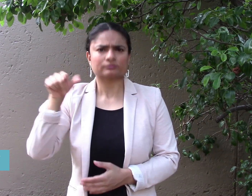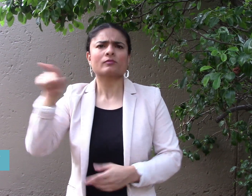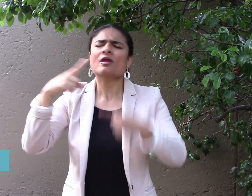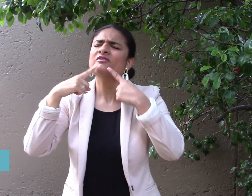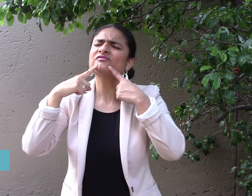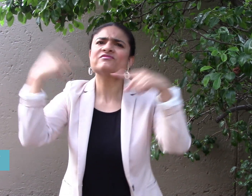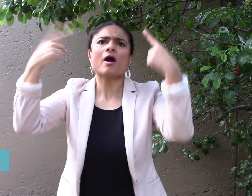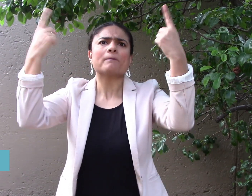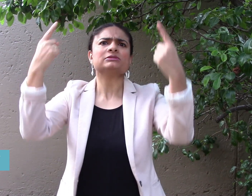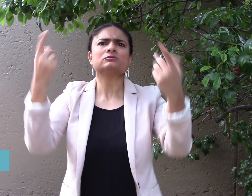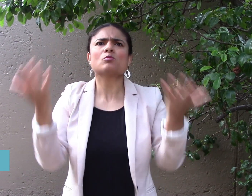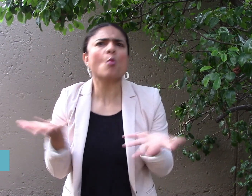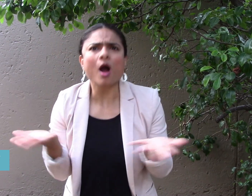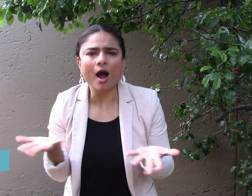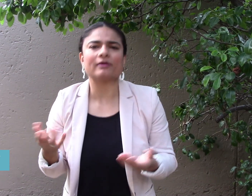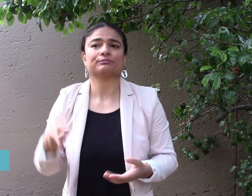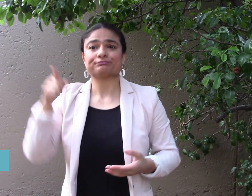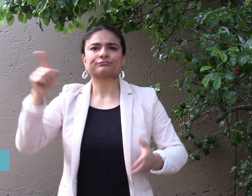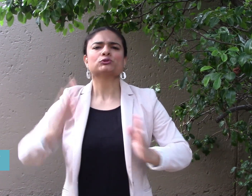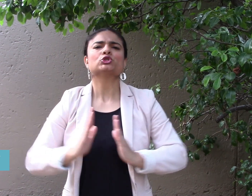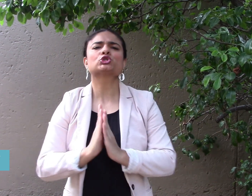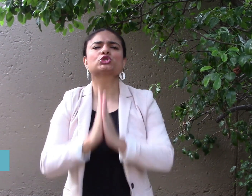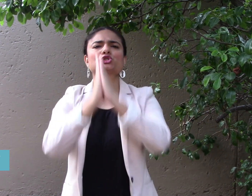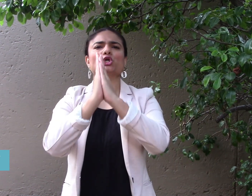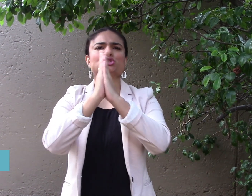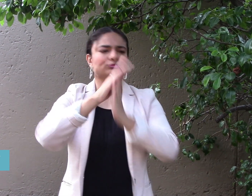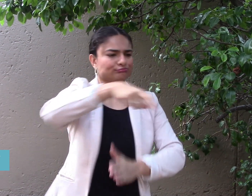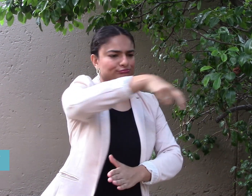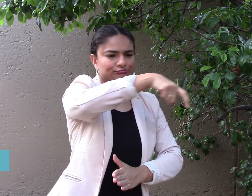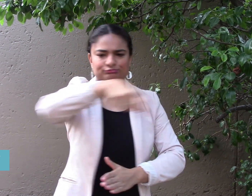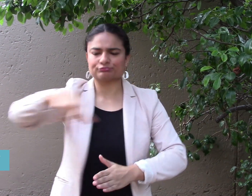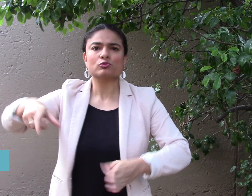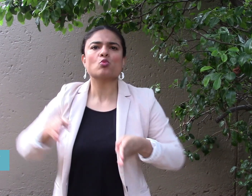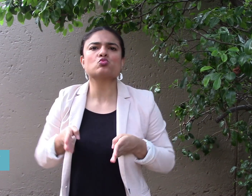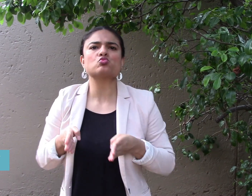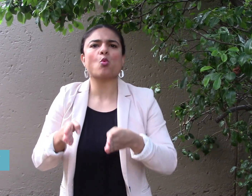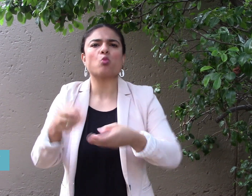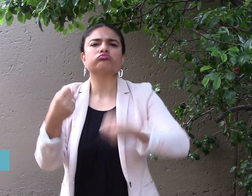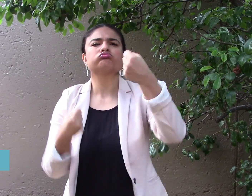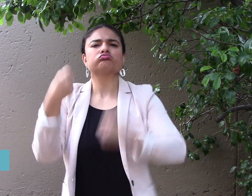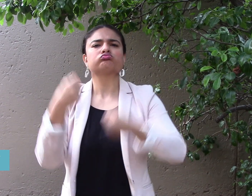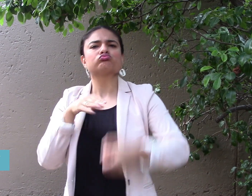on a street in front of a church.